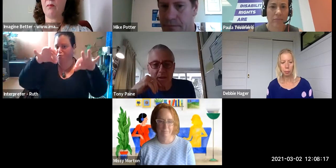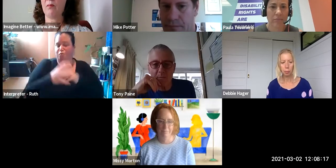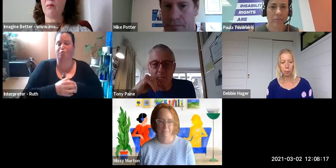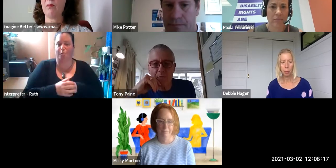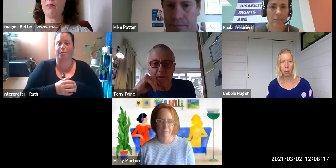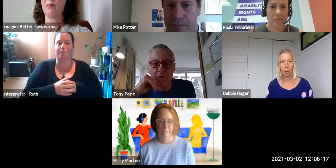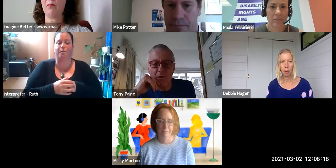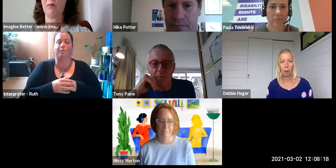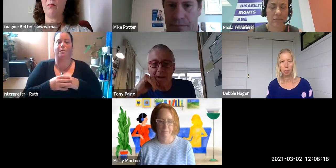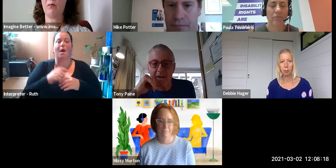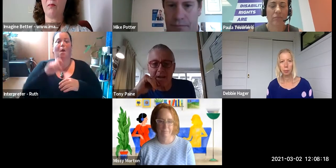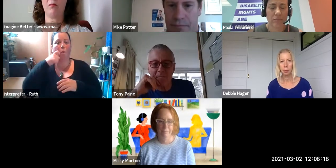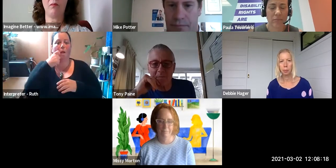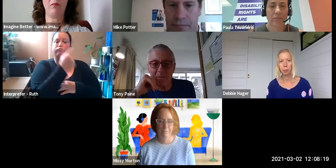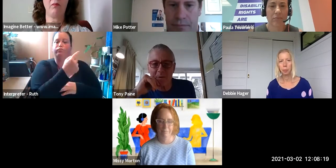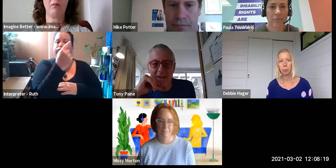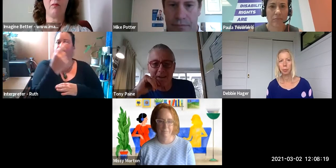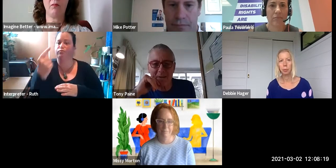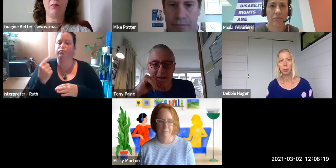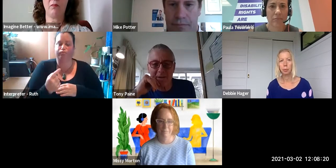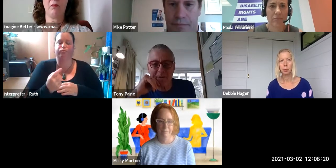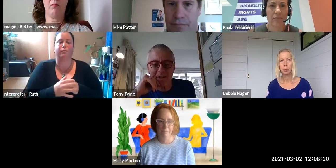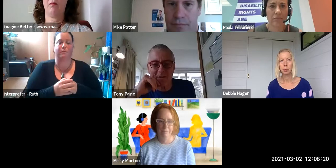we'll move around the group and we'll start this at random I think.